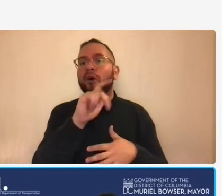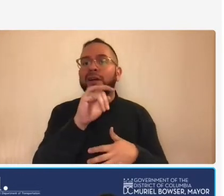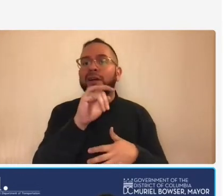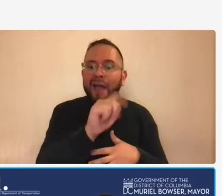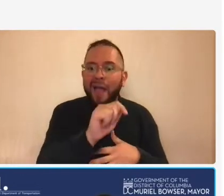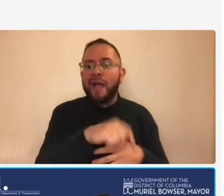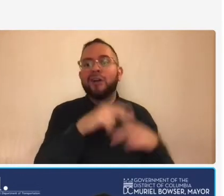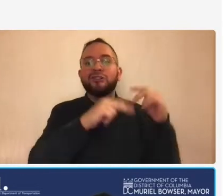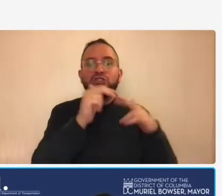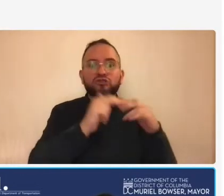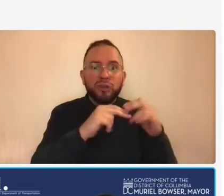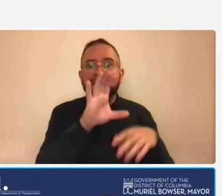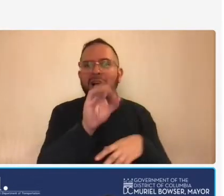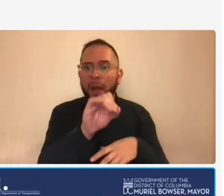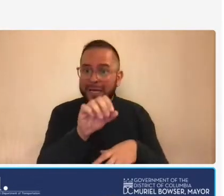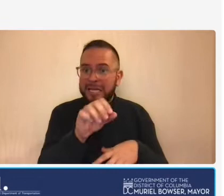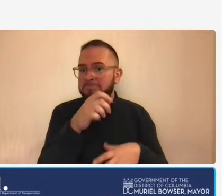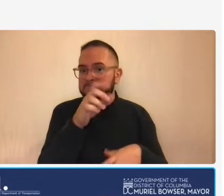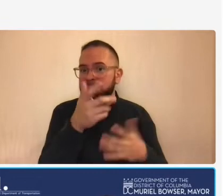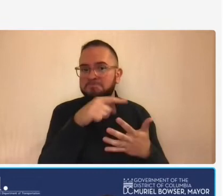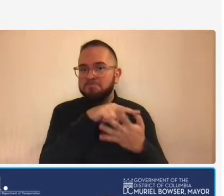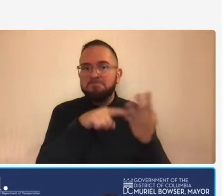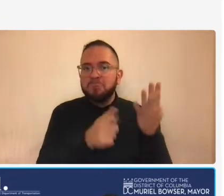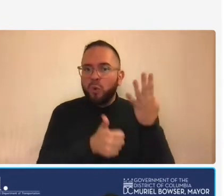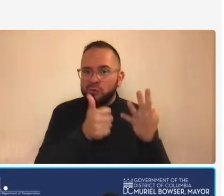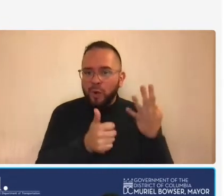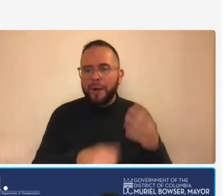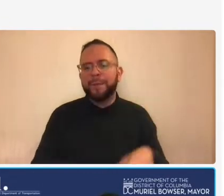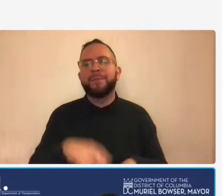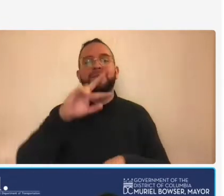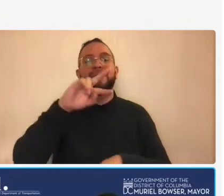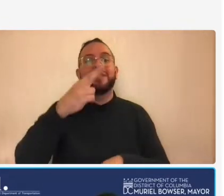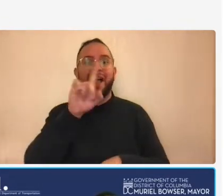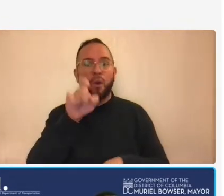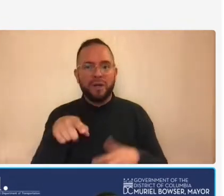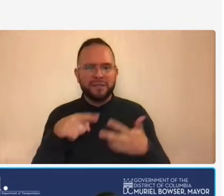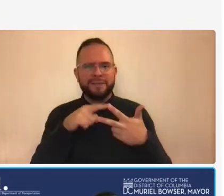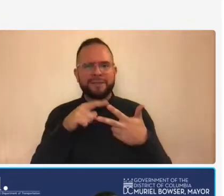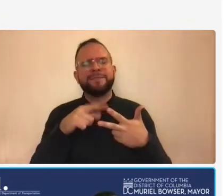of firm answer that one second question do you typically work on projects as a prime or a sub